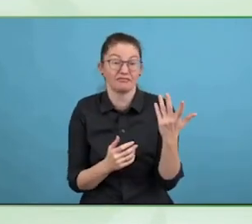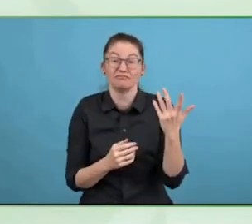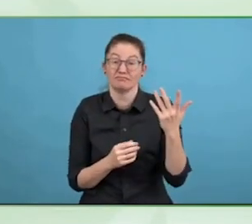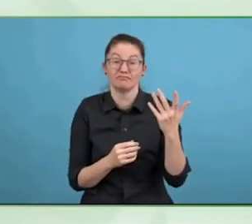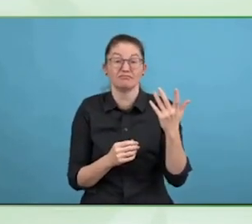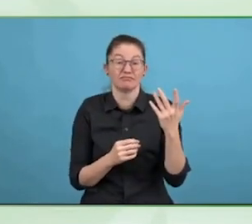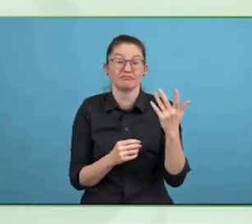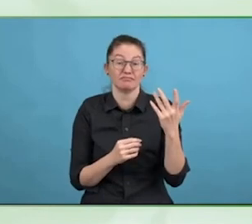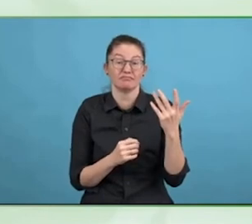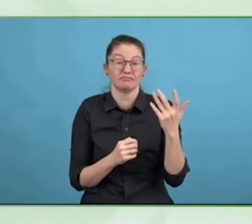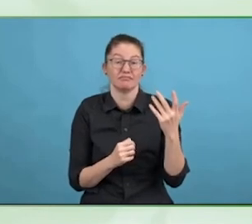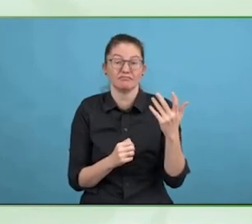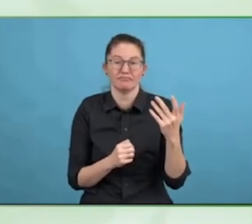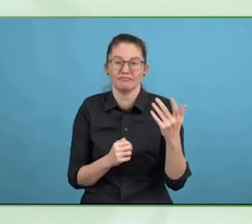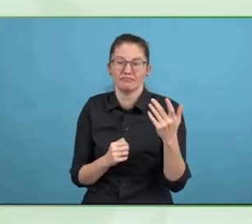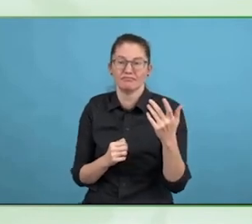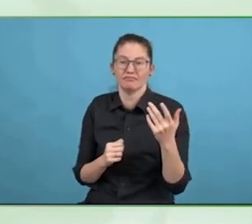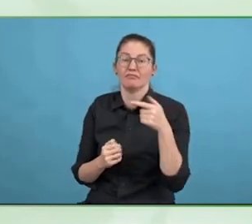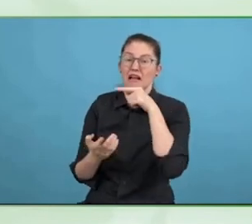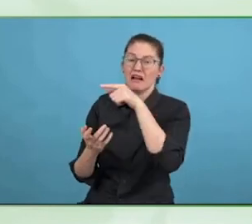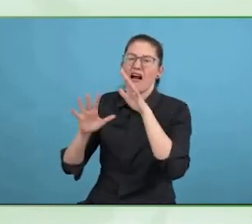in ways that may or may not be healthy.